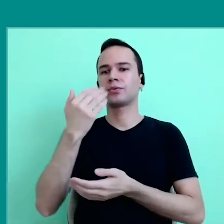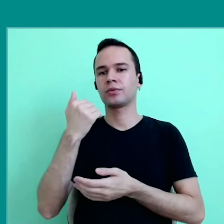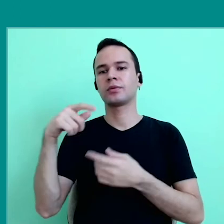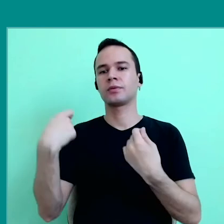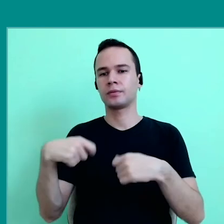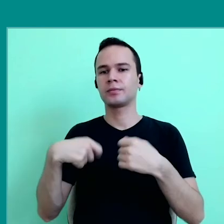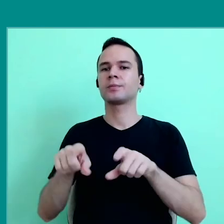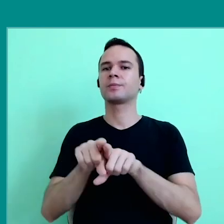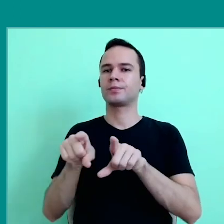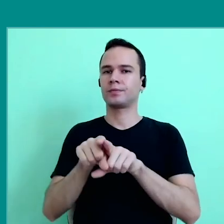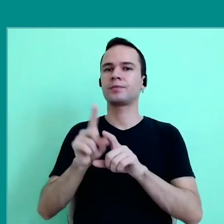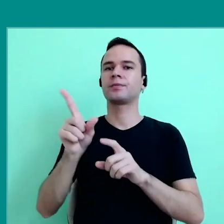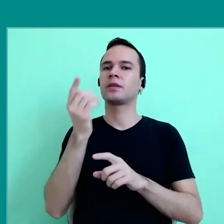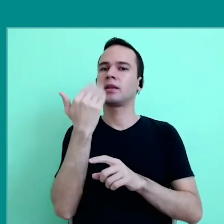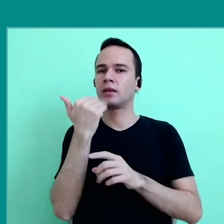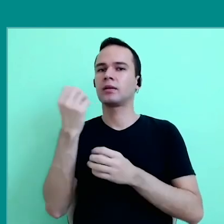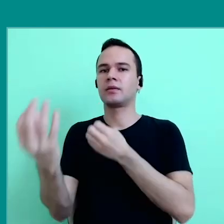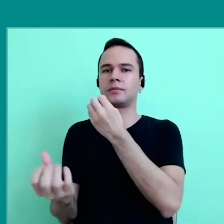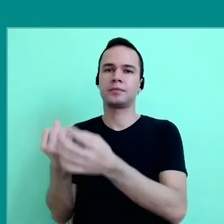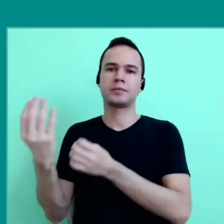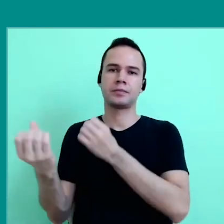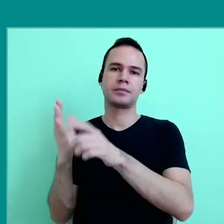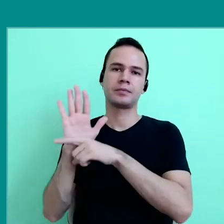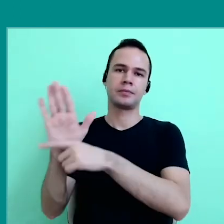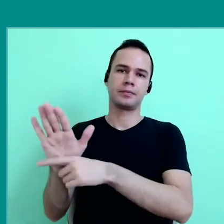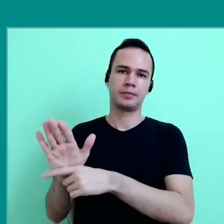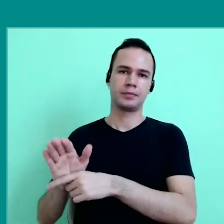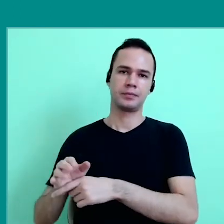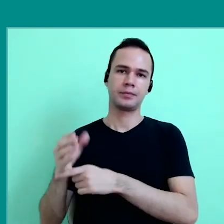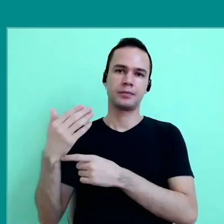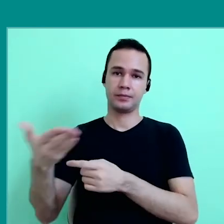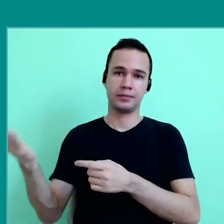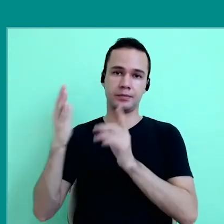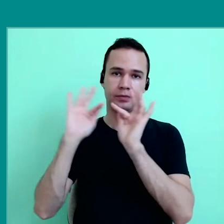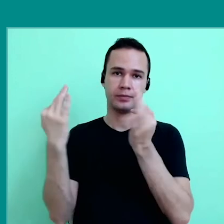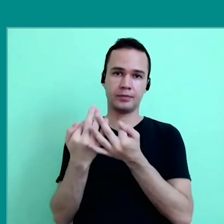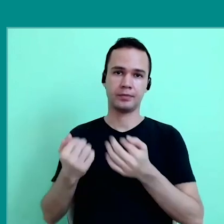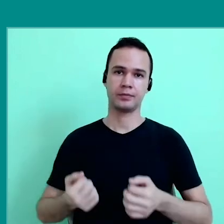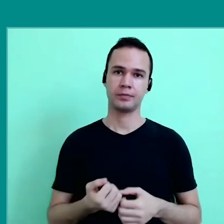there was also a need from school work for assistance, to support families.